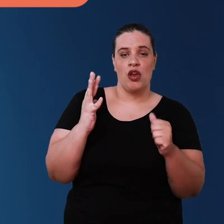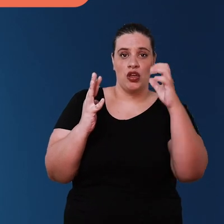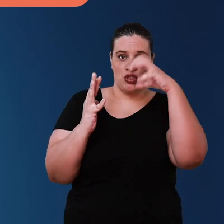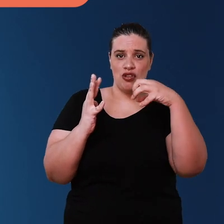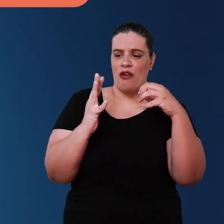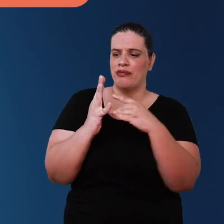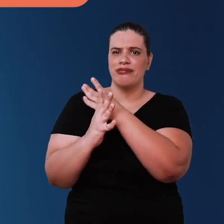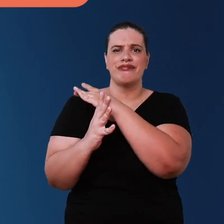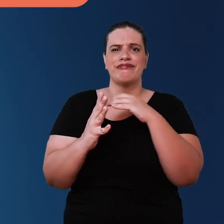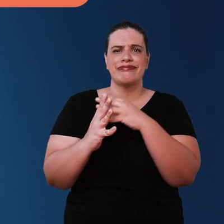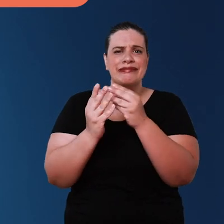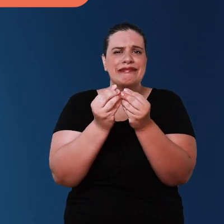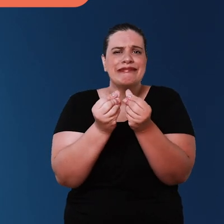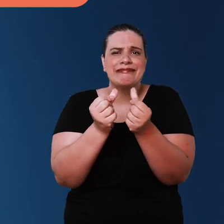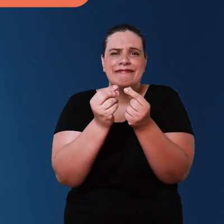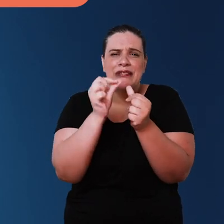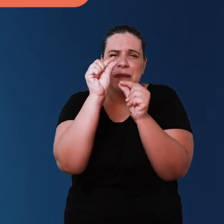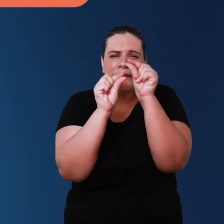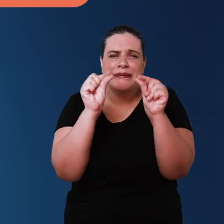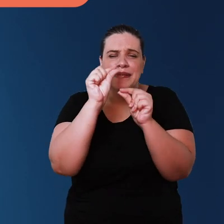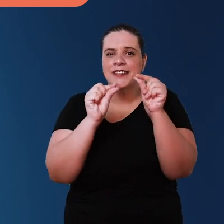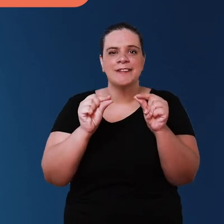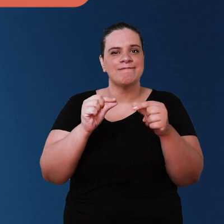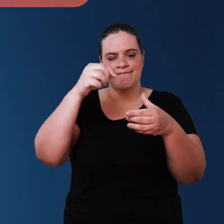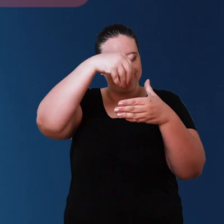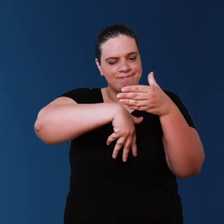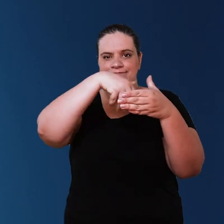drags very fine materials that will pass through the filter and enter